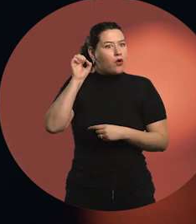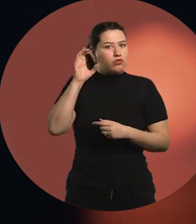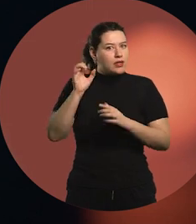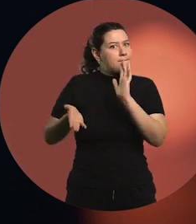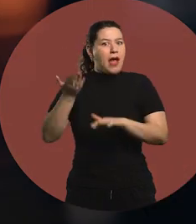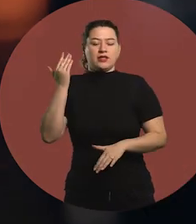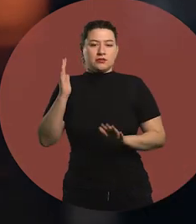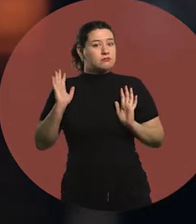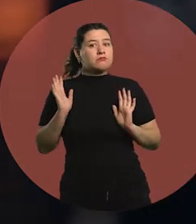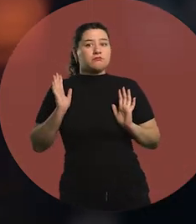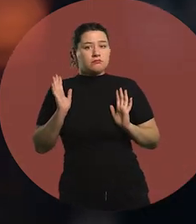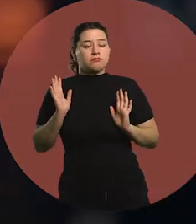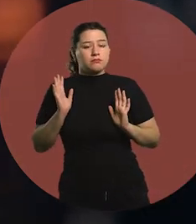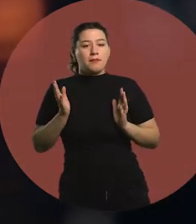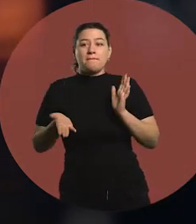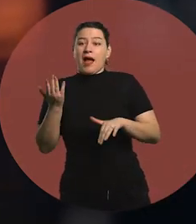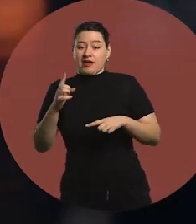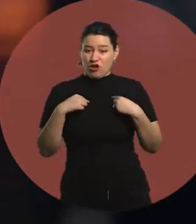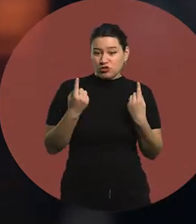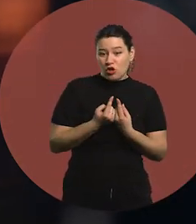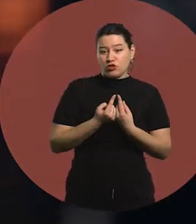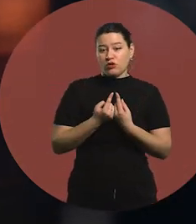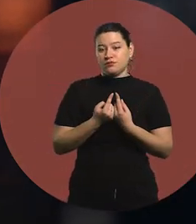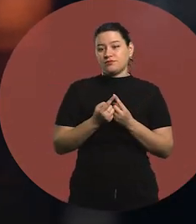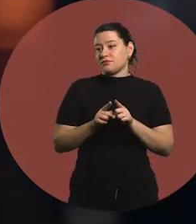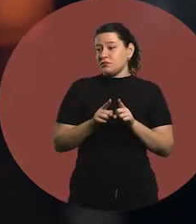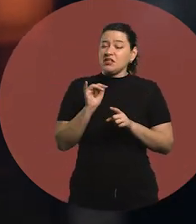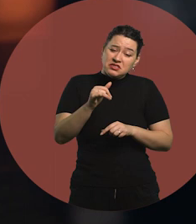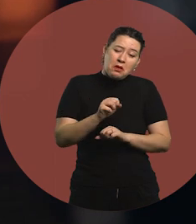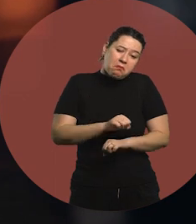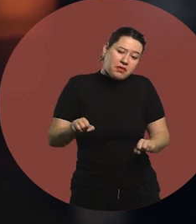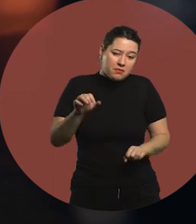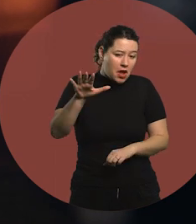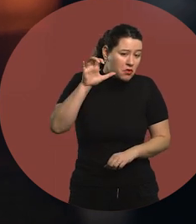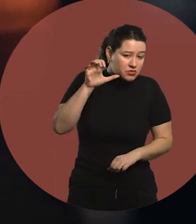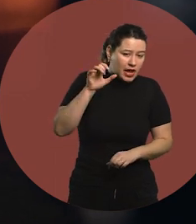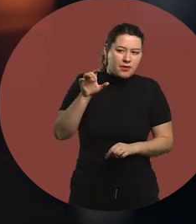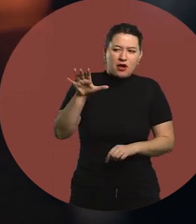much more than us, who can hear or think that hearing is listening.